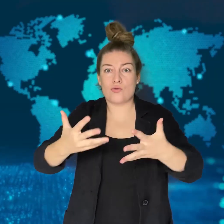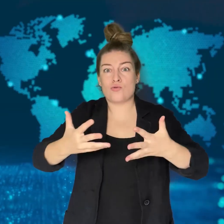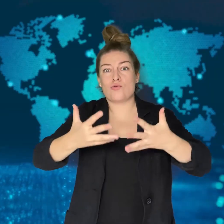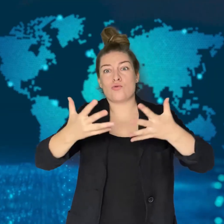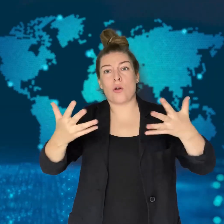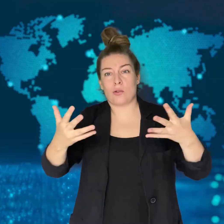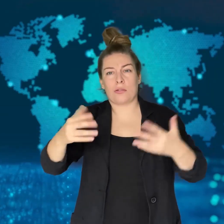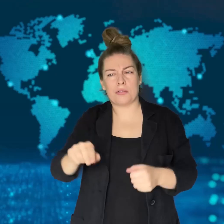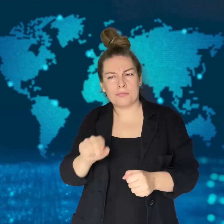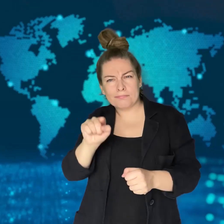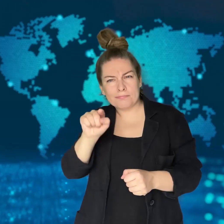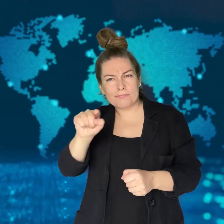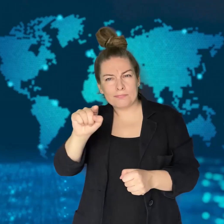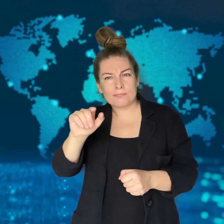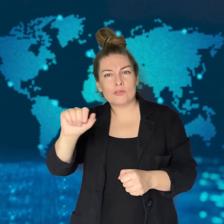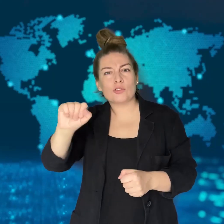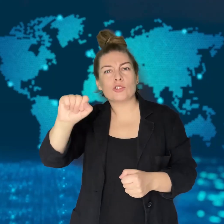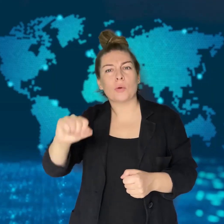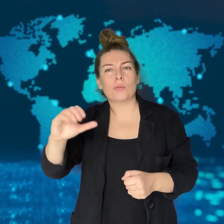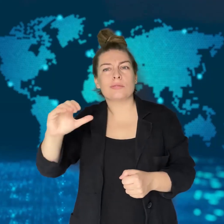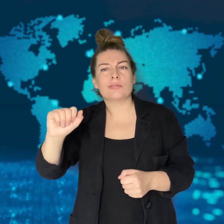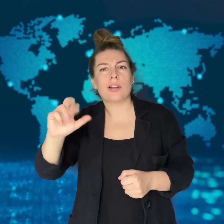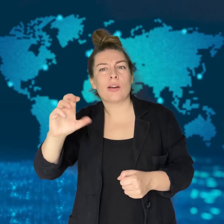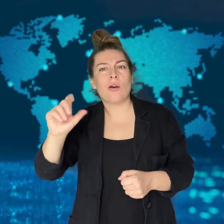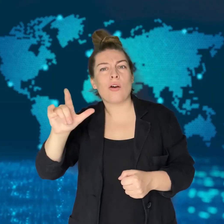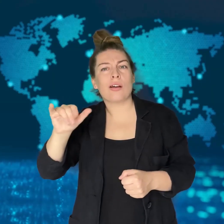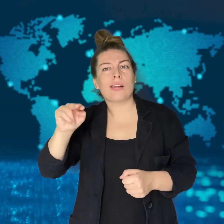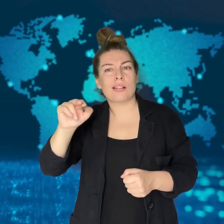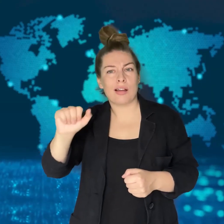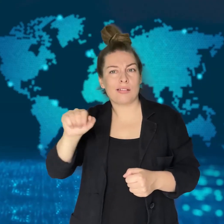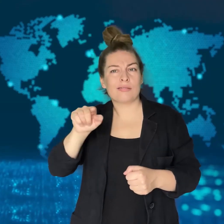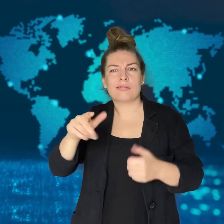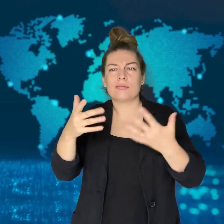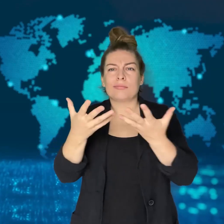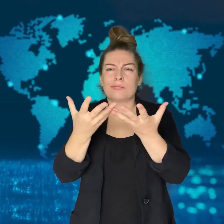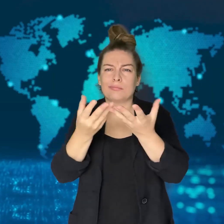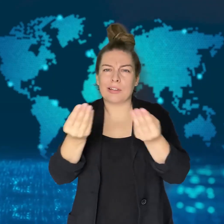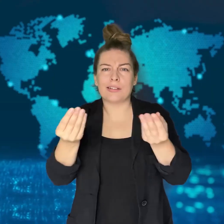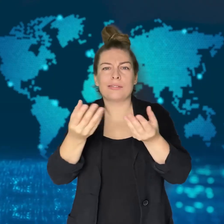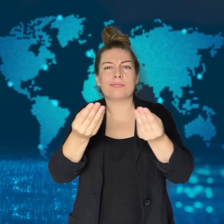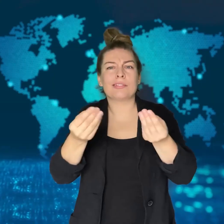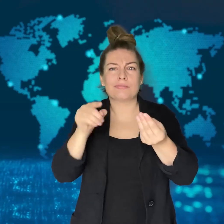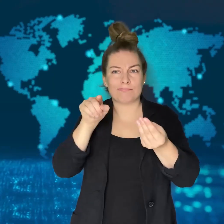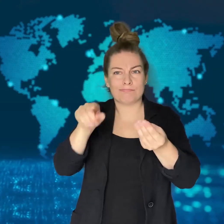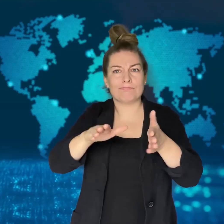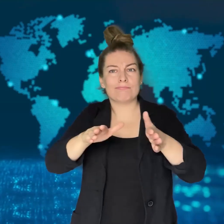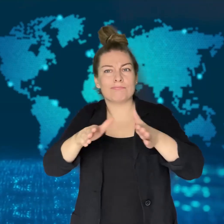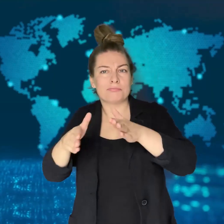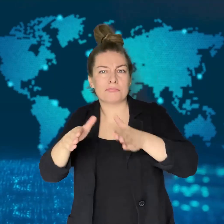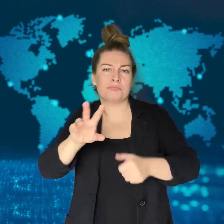A massive cleanup effort has begun from Florida to Virginia.